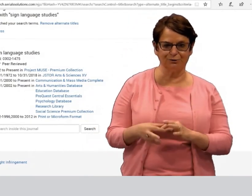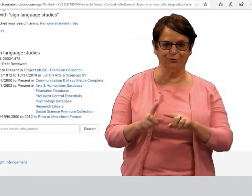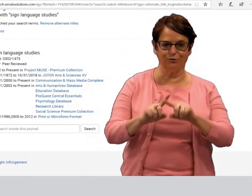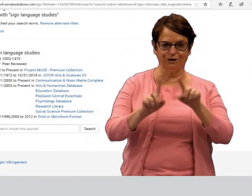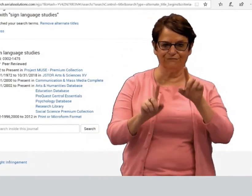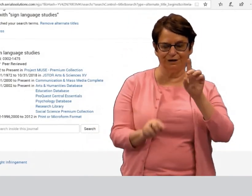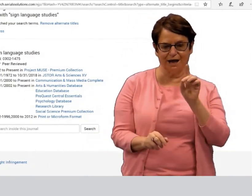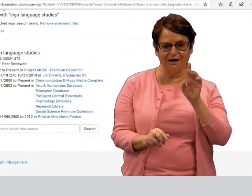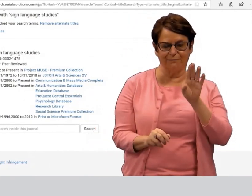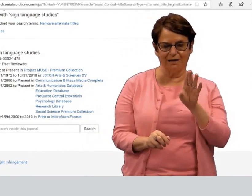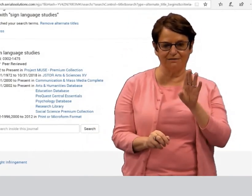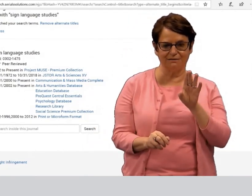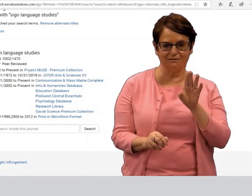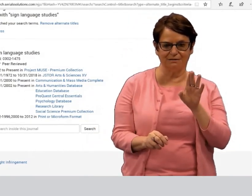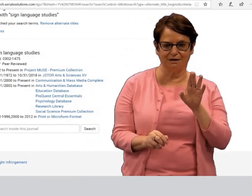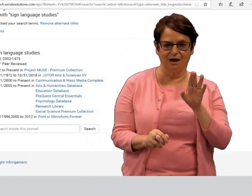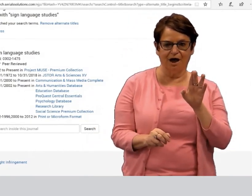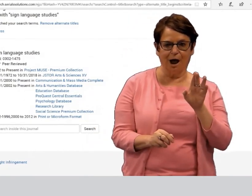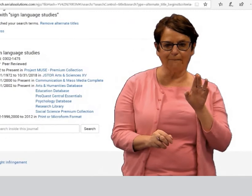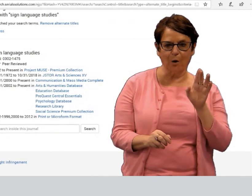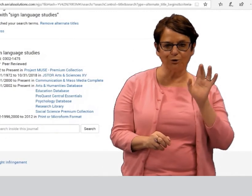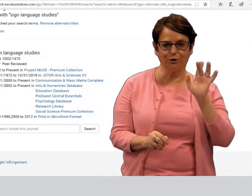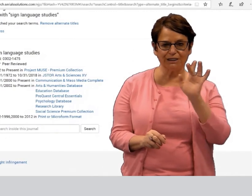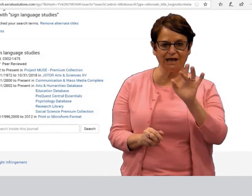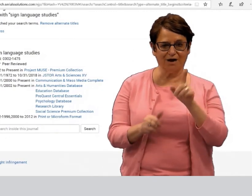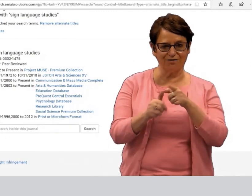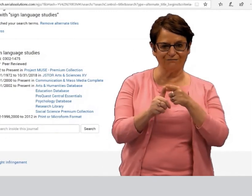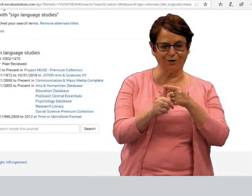You see links to different databases.